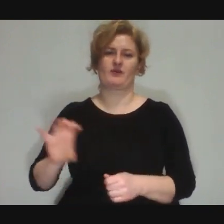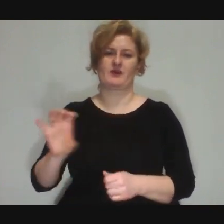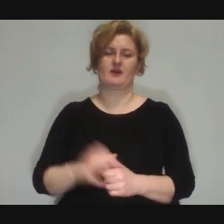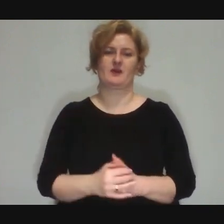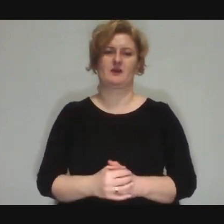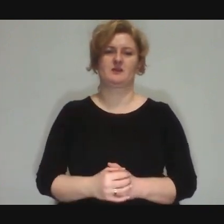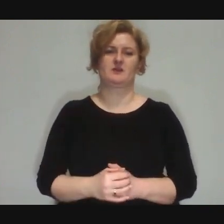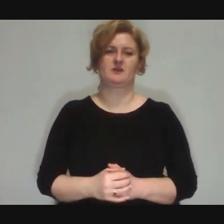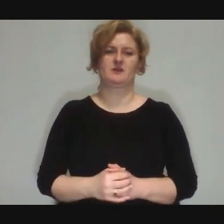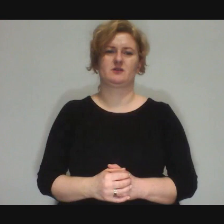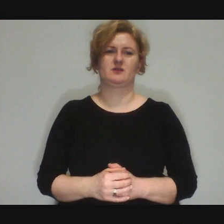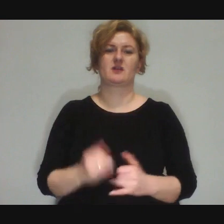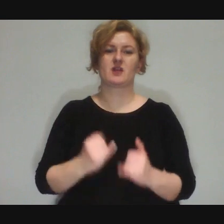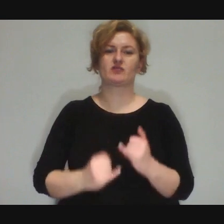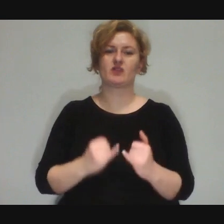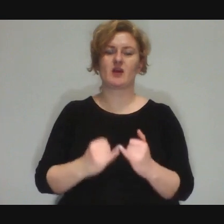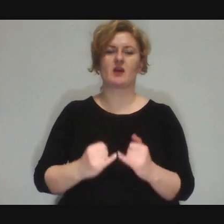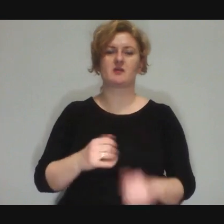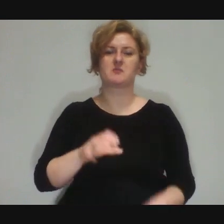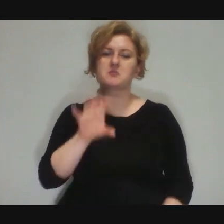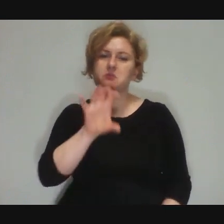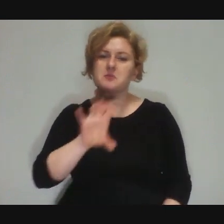if you come up and you're not interested in something, you can leave...